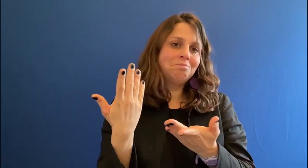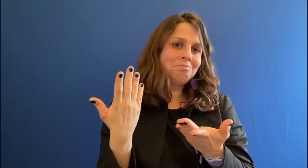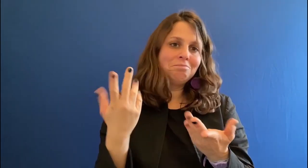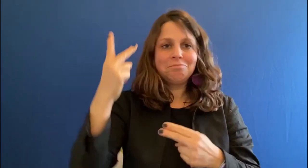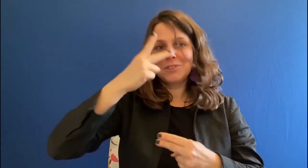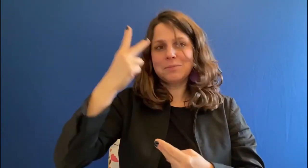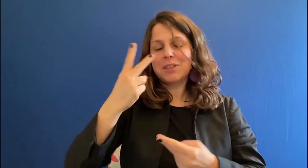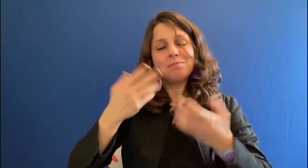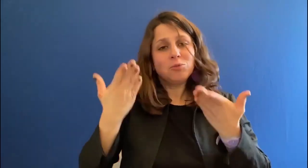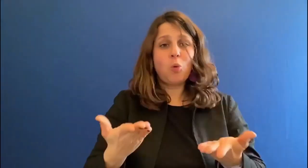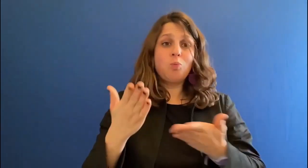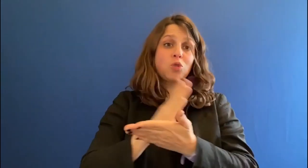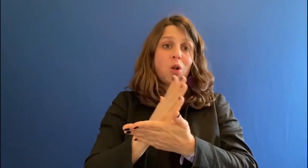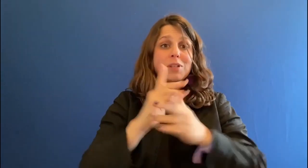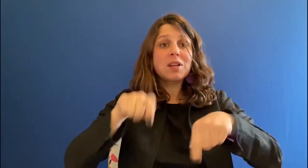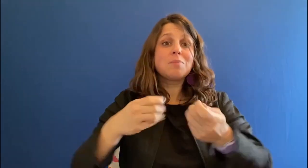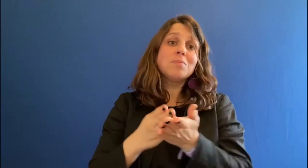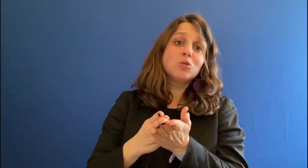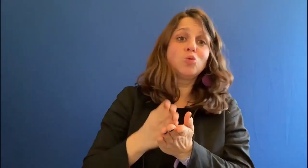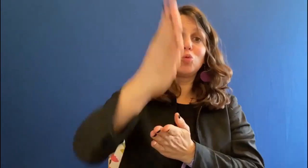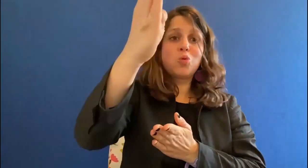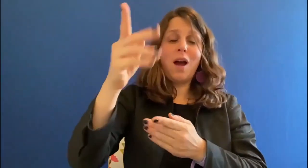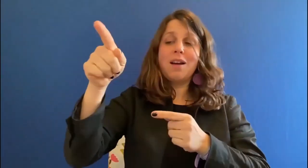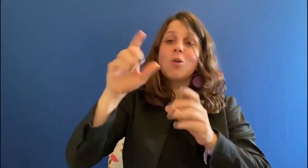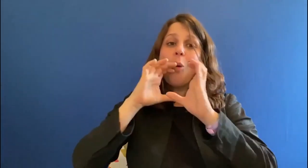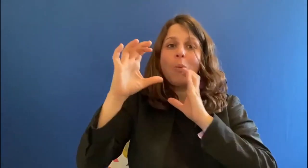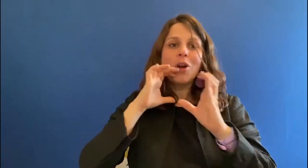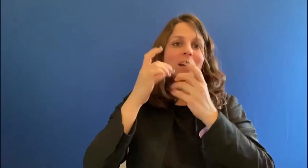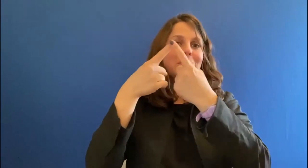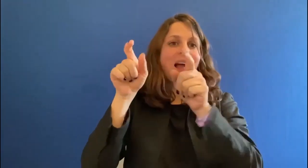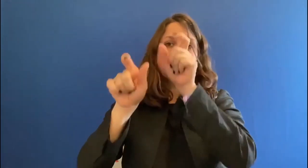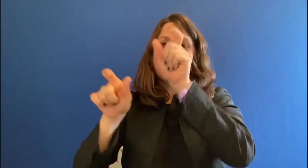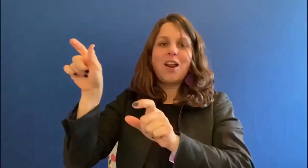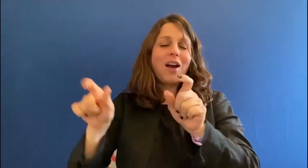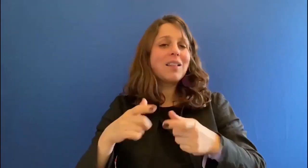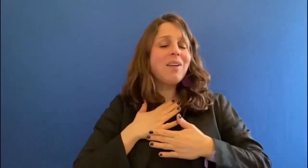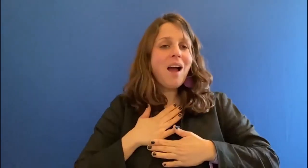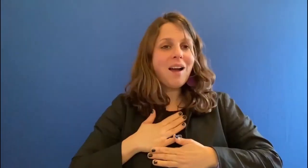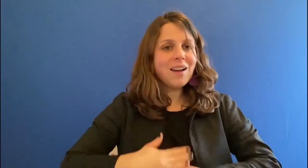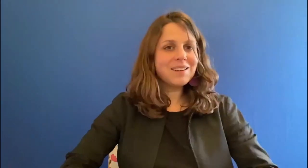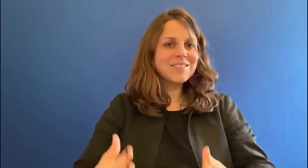Thats natural for me...so its very enjoyable to communicate with other hearing people.